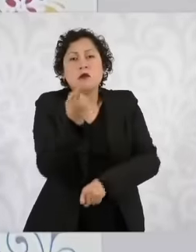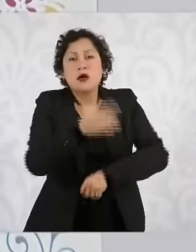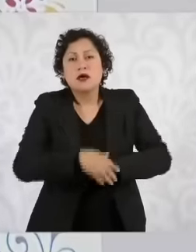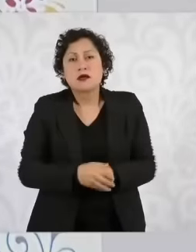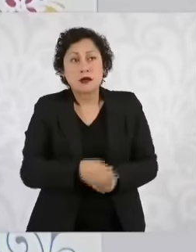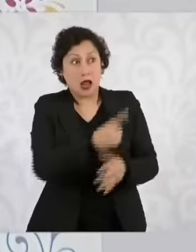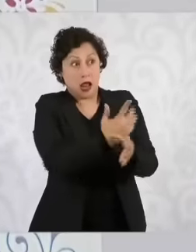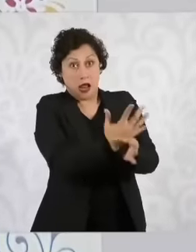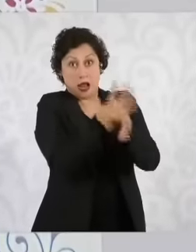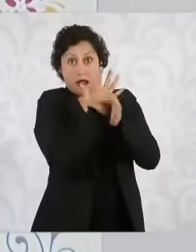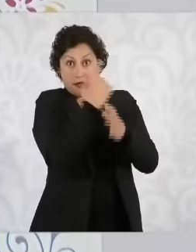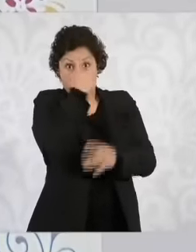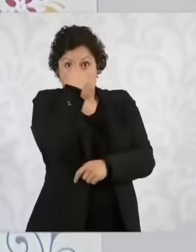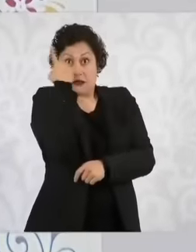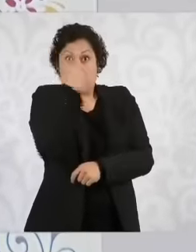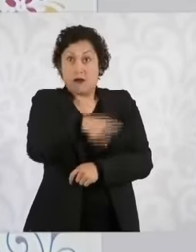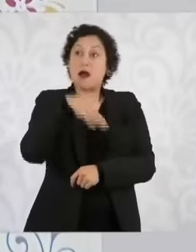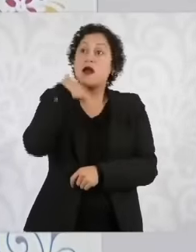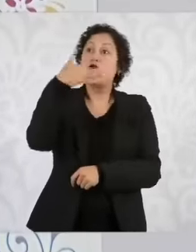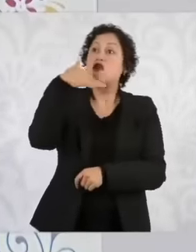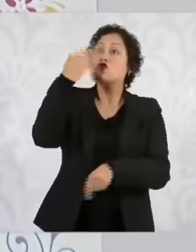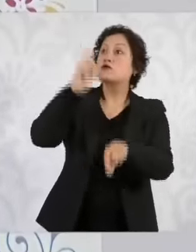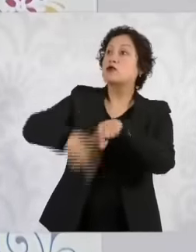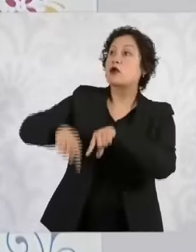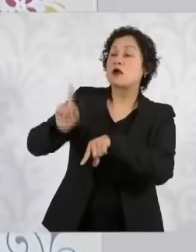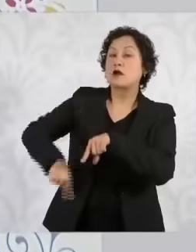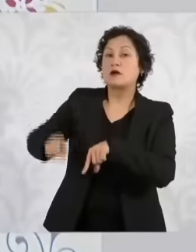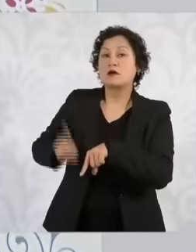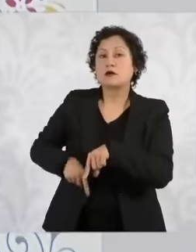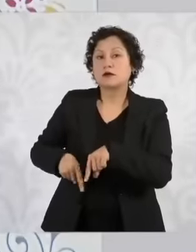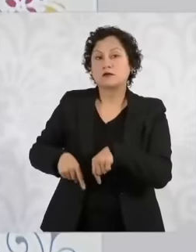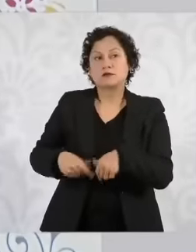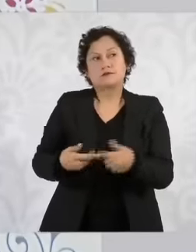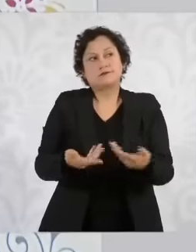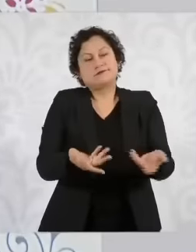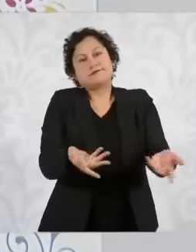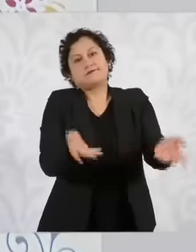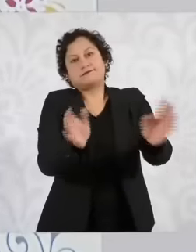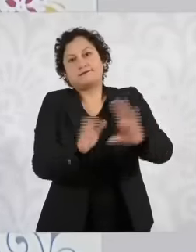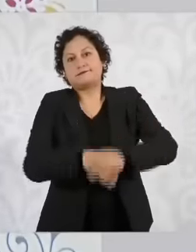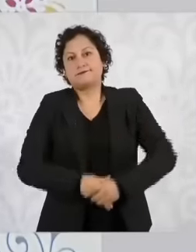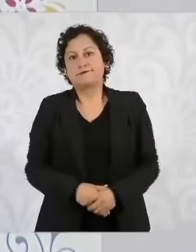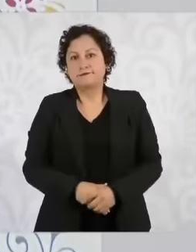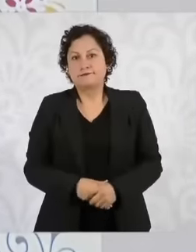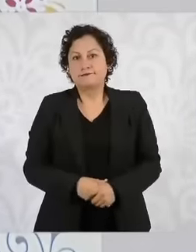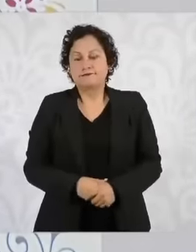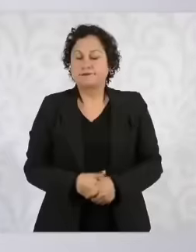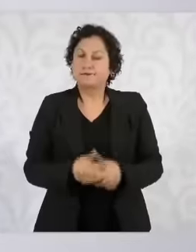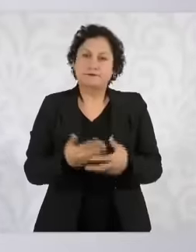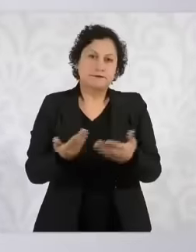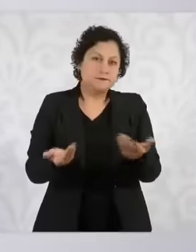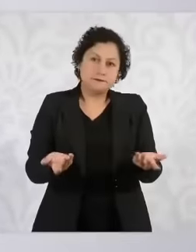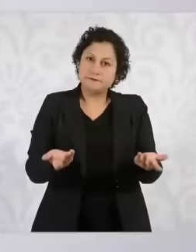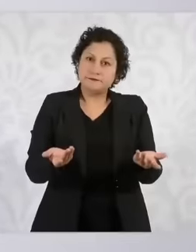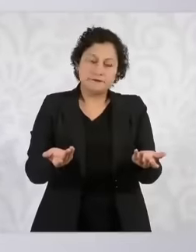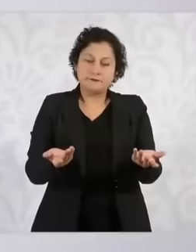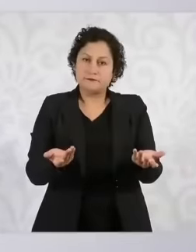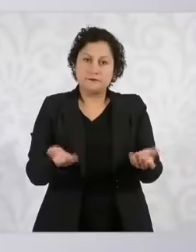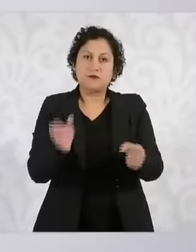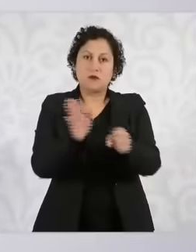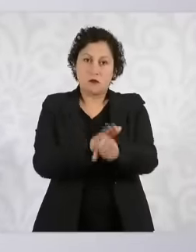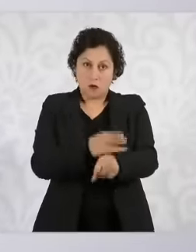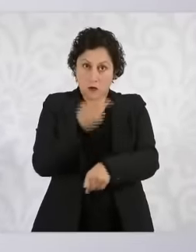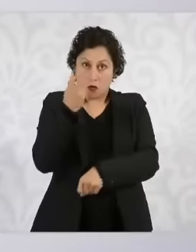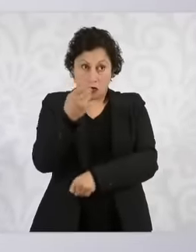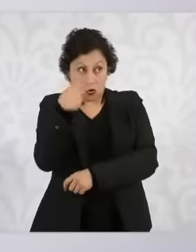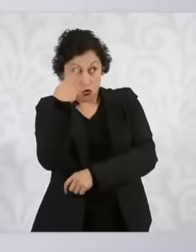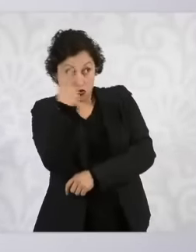Well then, the trusts of the judicial power, as the